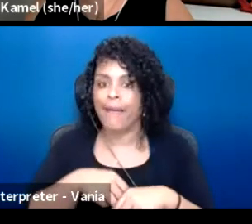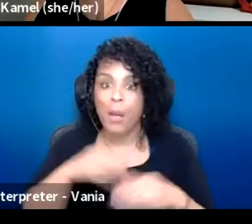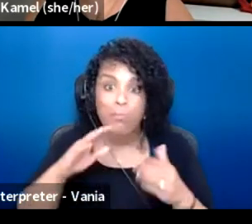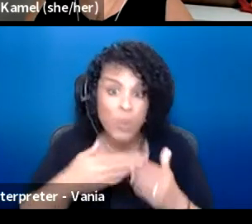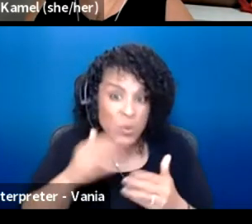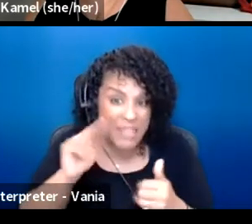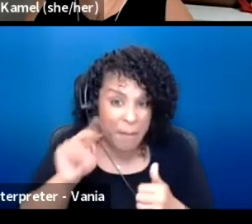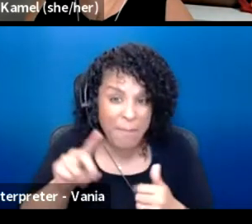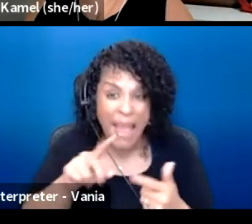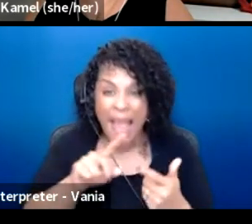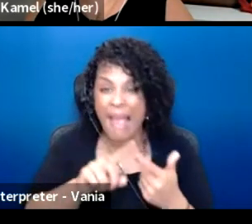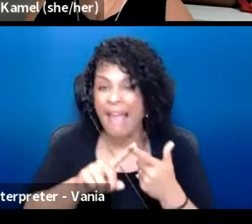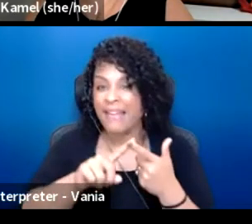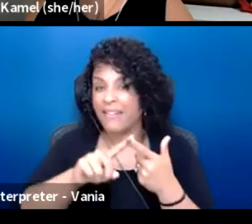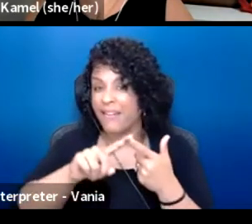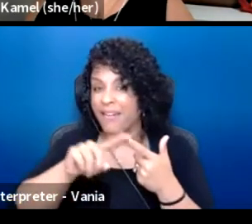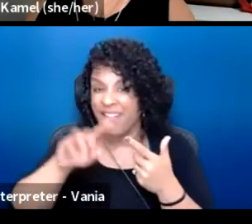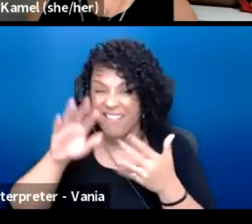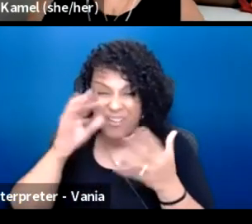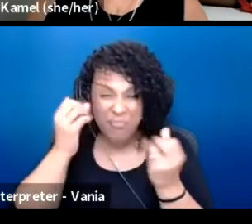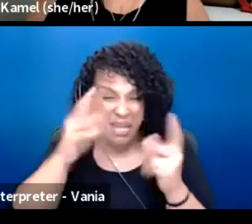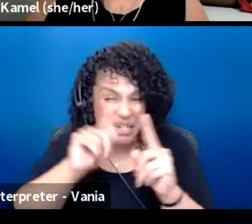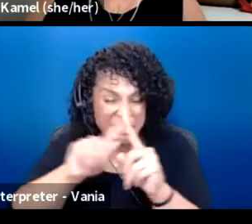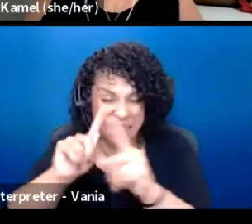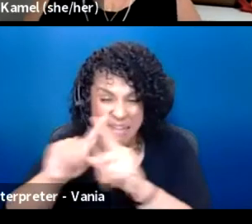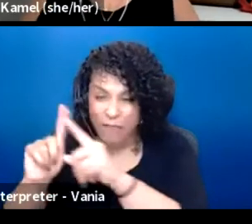Individual artists are creative, all of our creative folks.